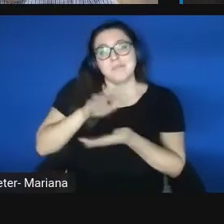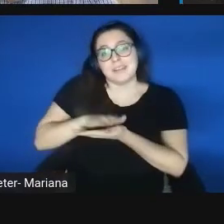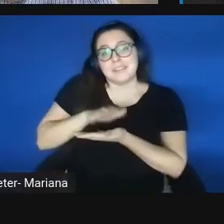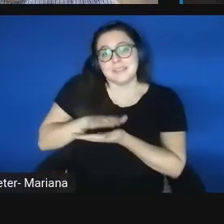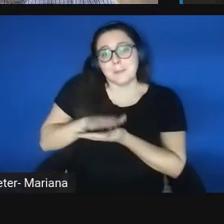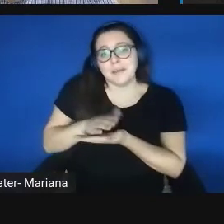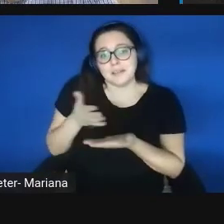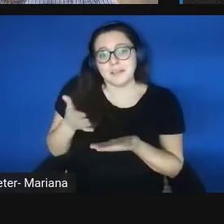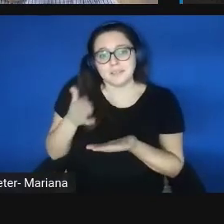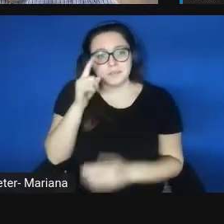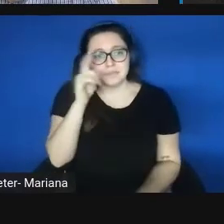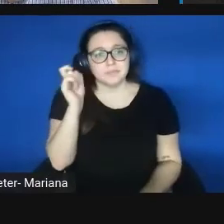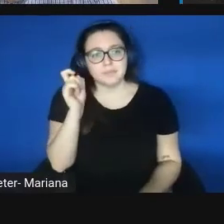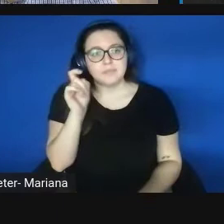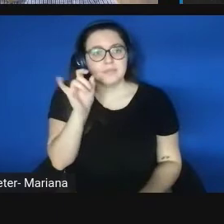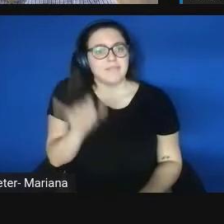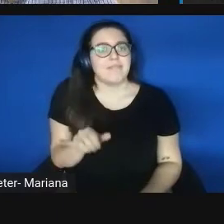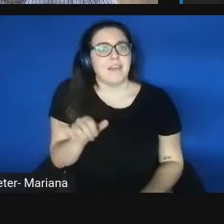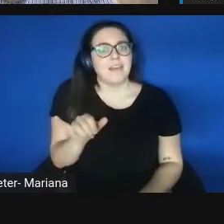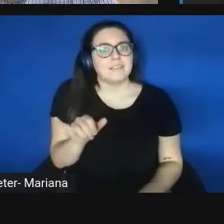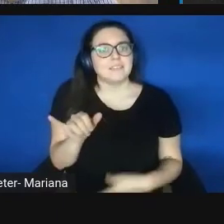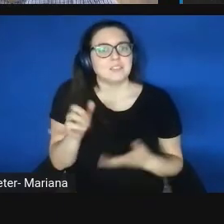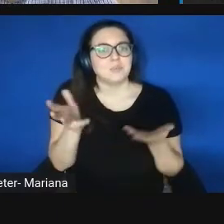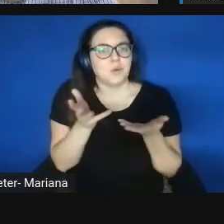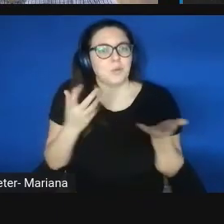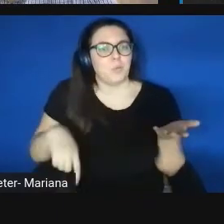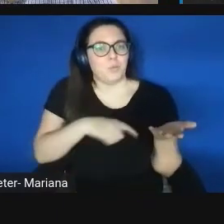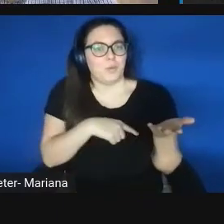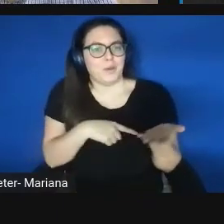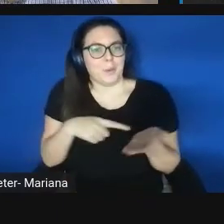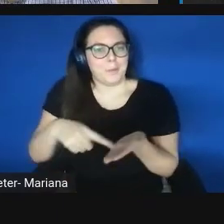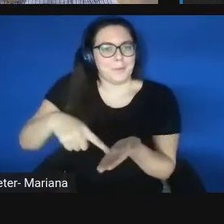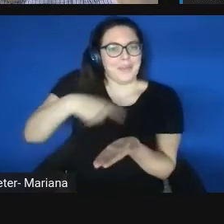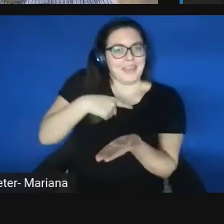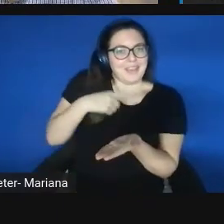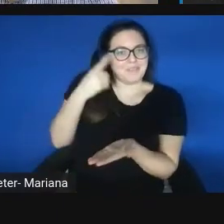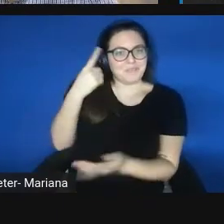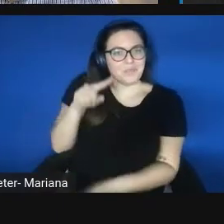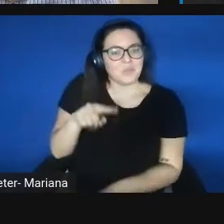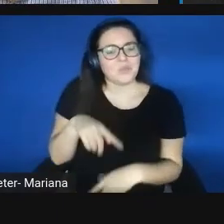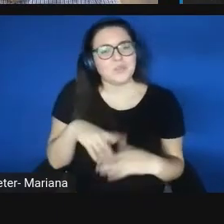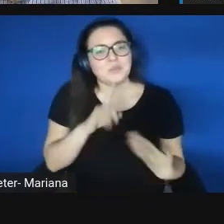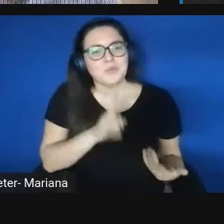because that's what we are paid to, really, you know, and we don't have the pressure